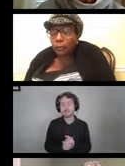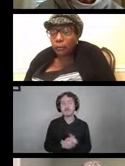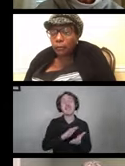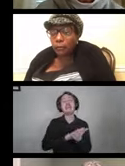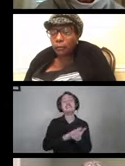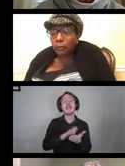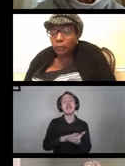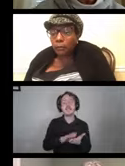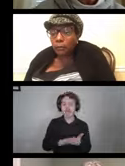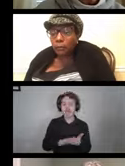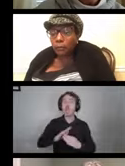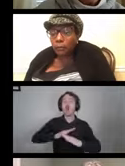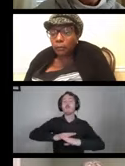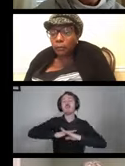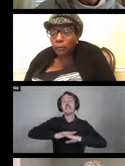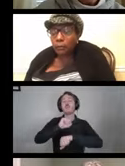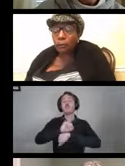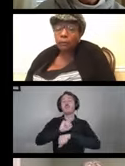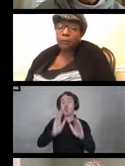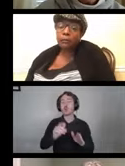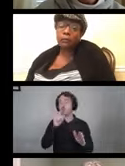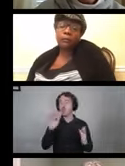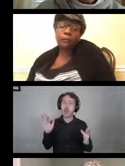who come into contact with the device.